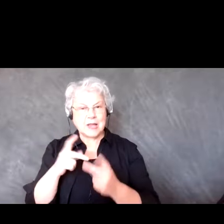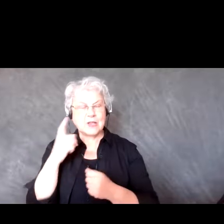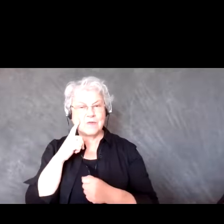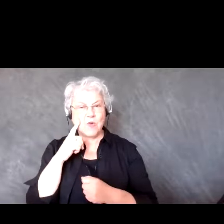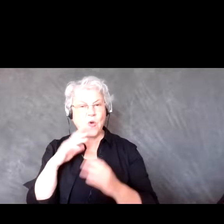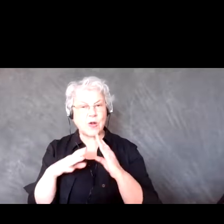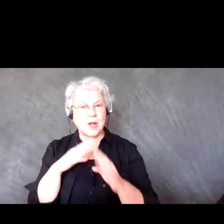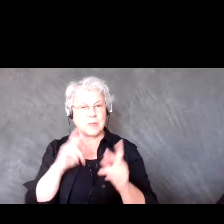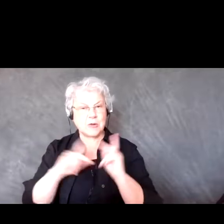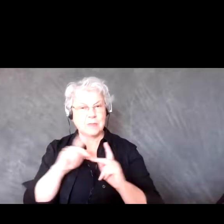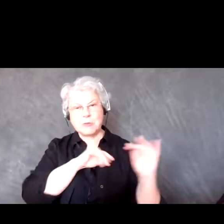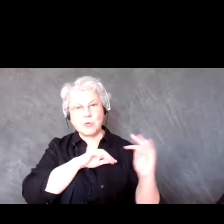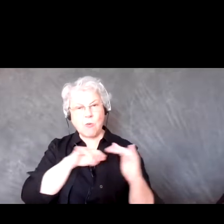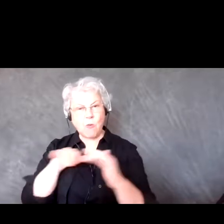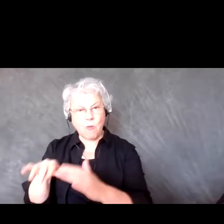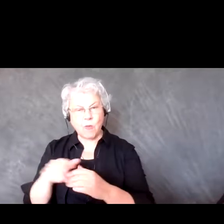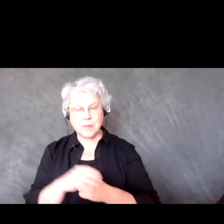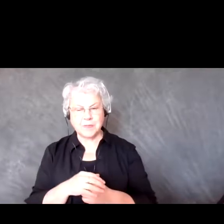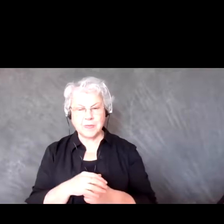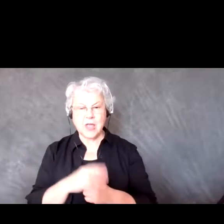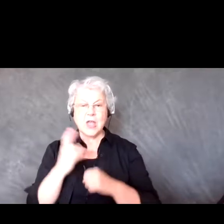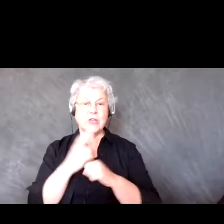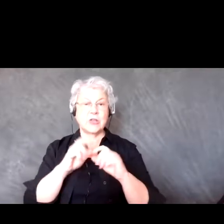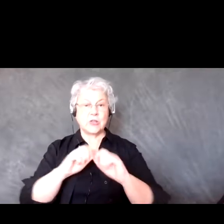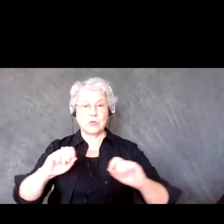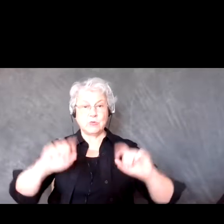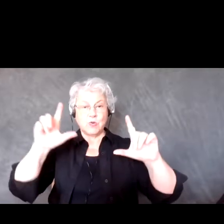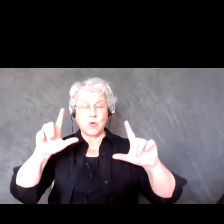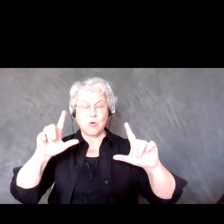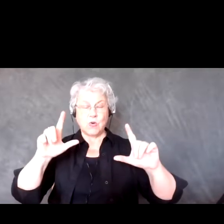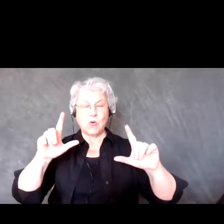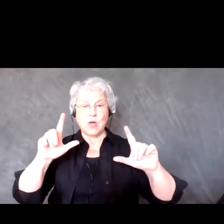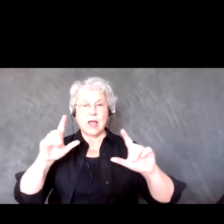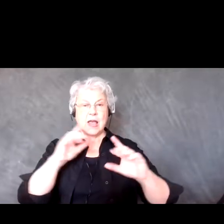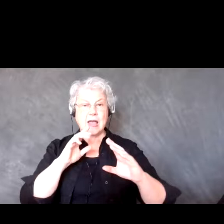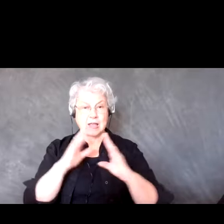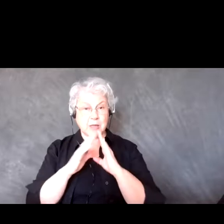They would be mainly used for online community meetings, and that is where the Youth actually are